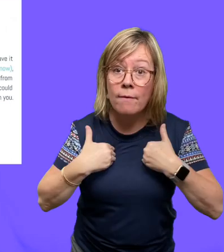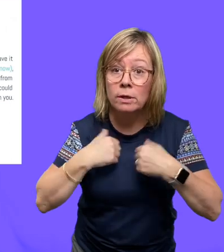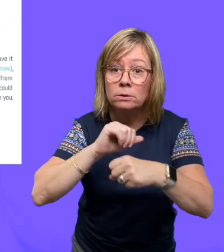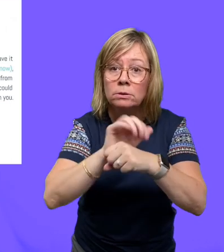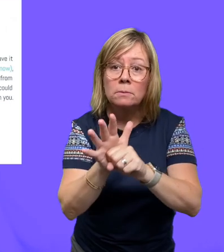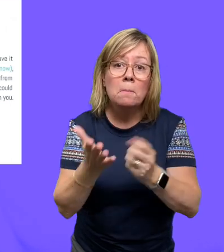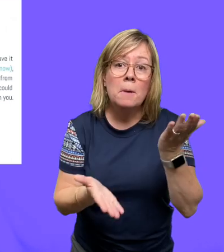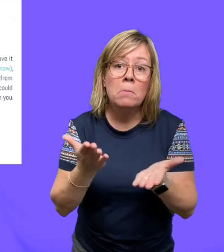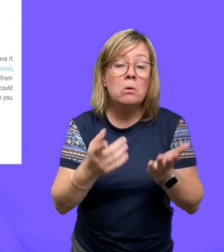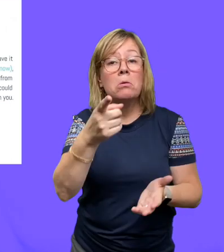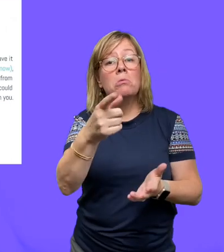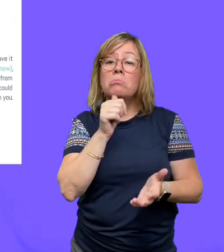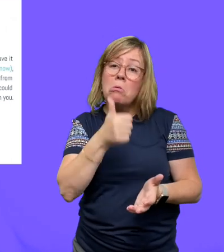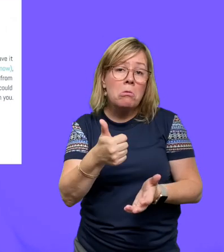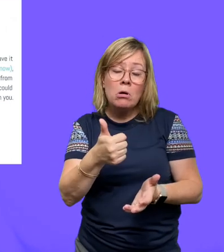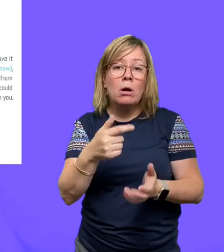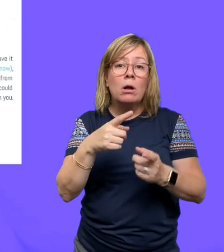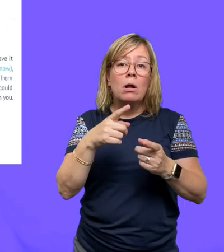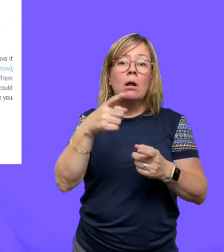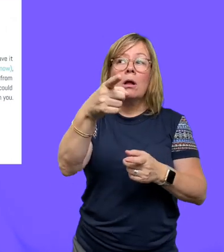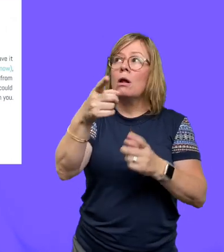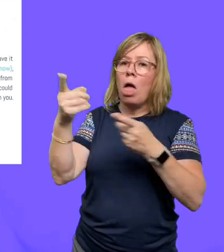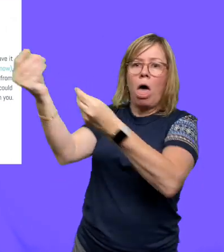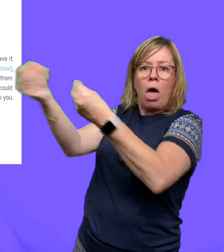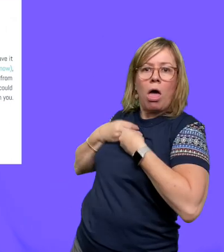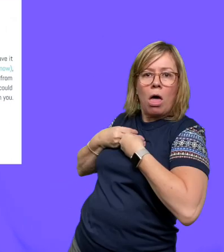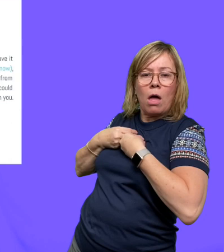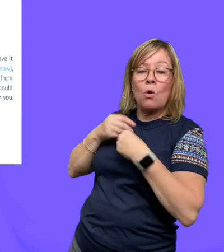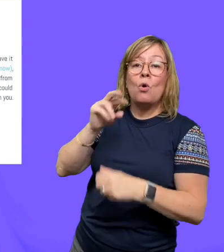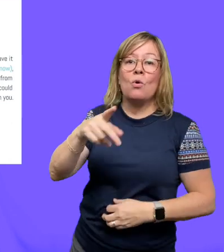others don't know they have it, and could spread it to you, or you yourself